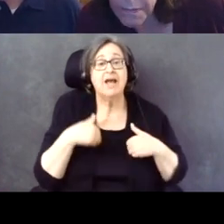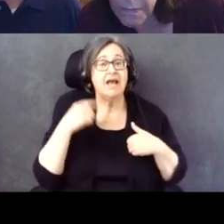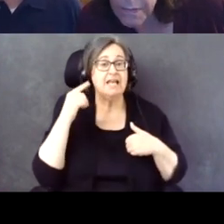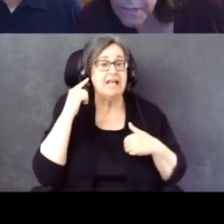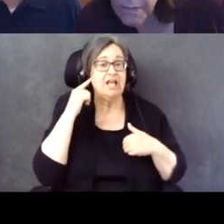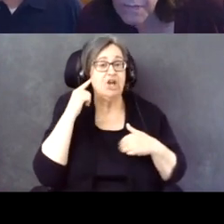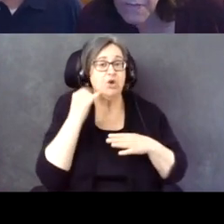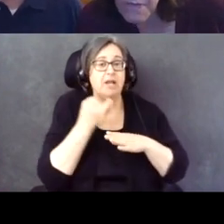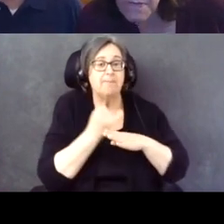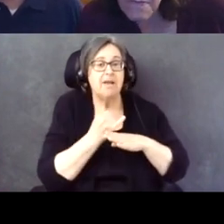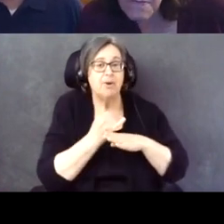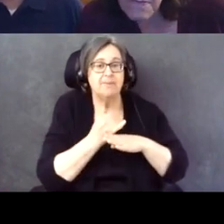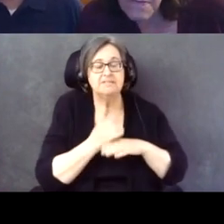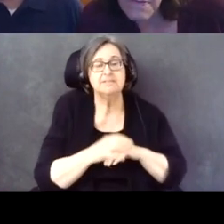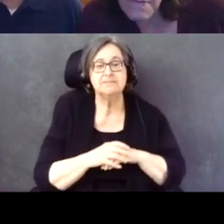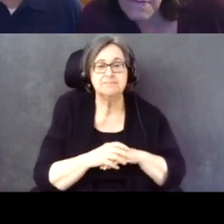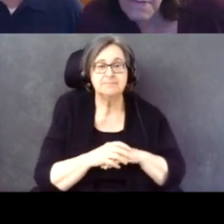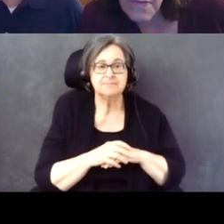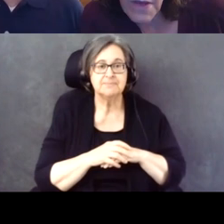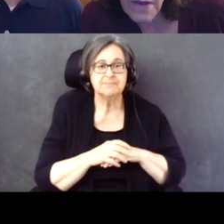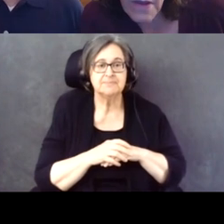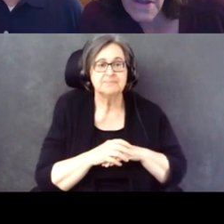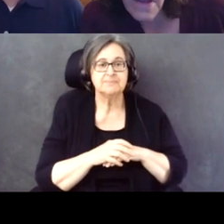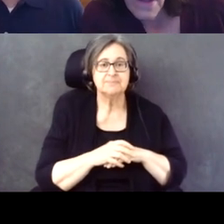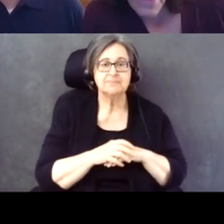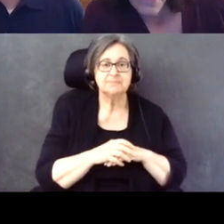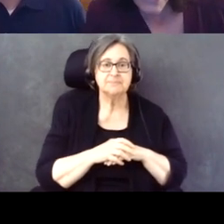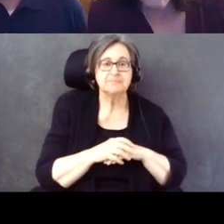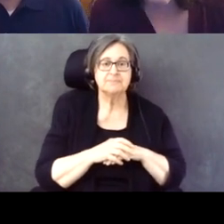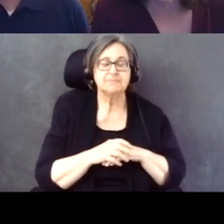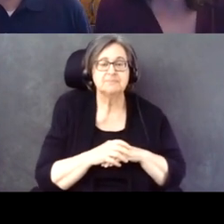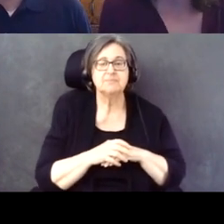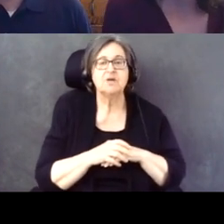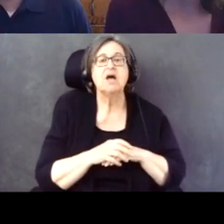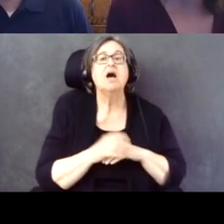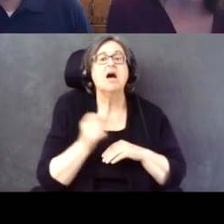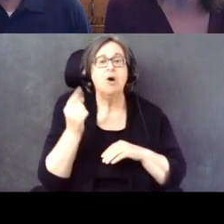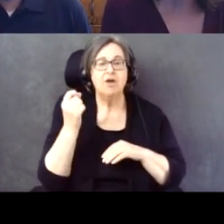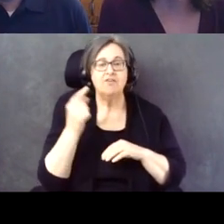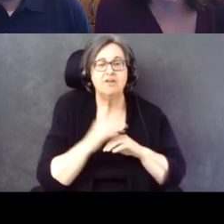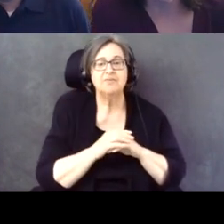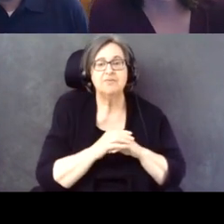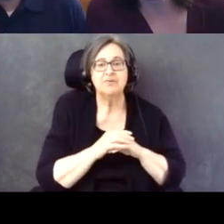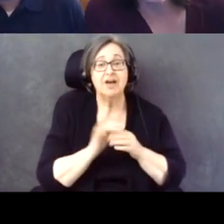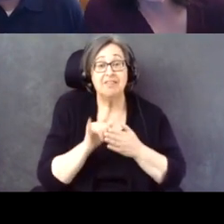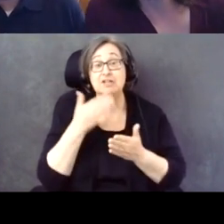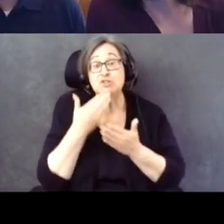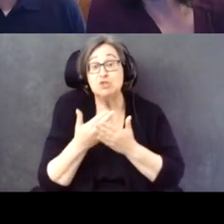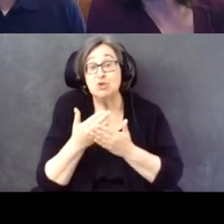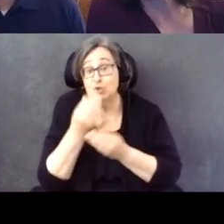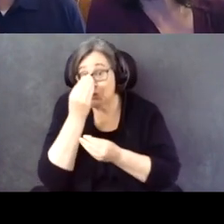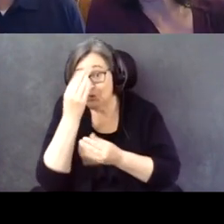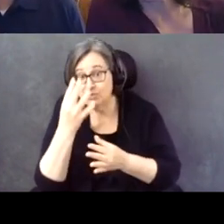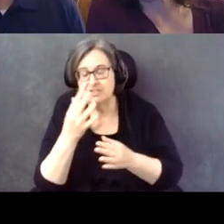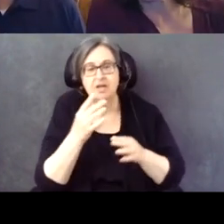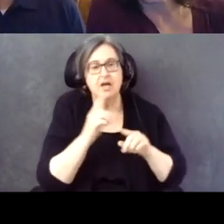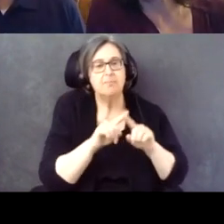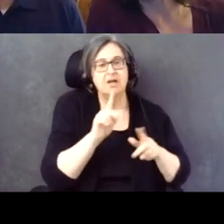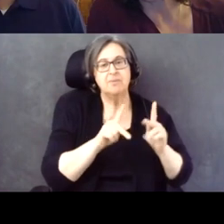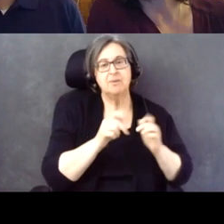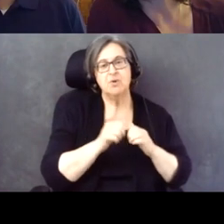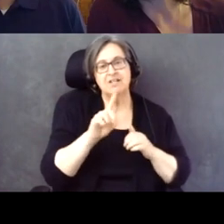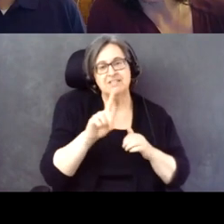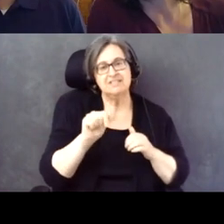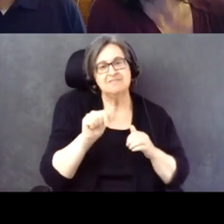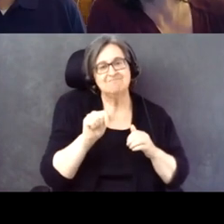However, that's the good news, but people with disabilities did remain less likely than